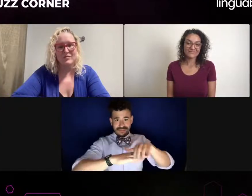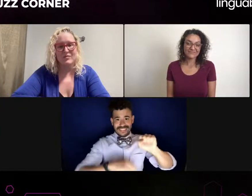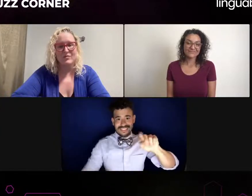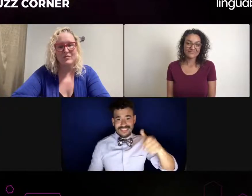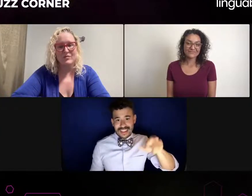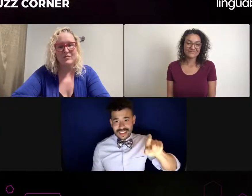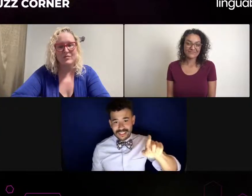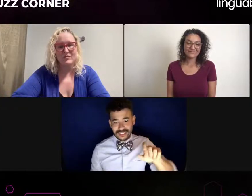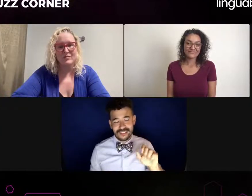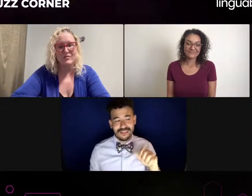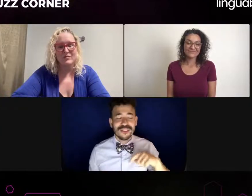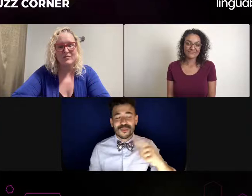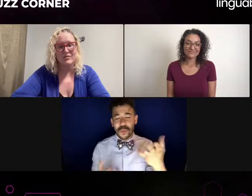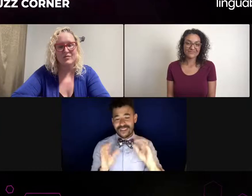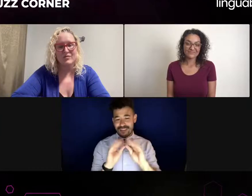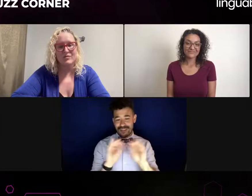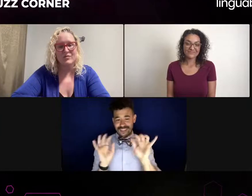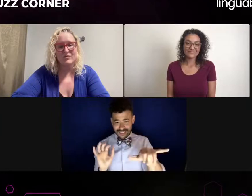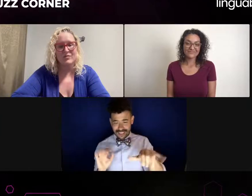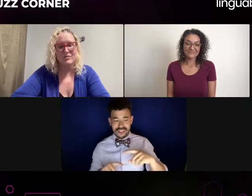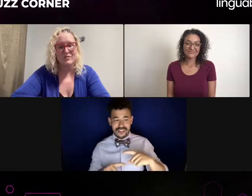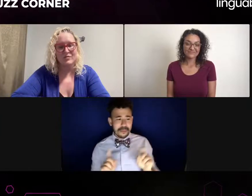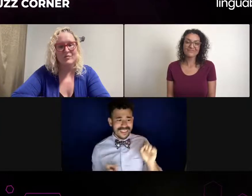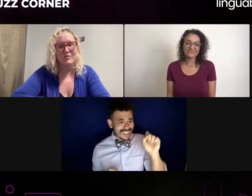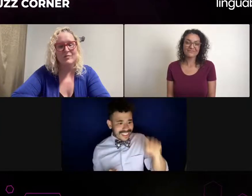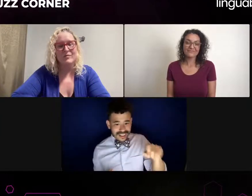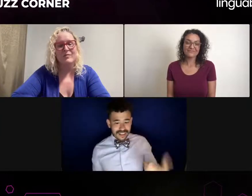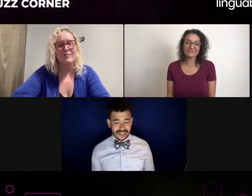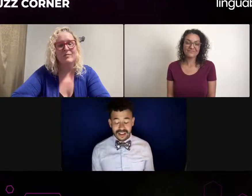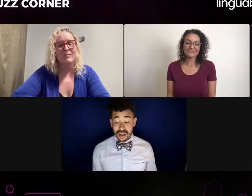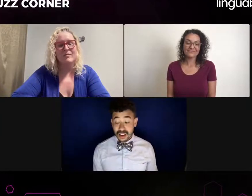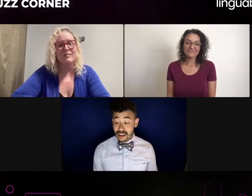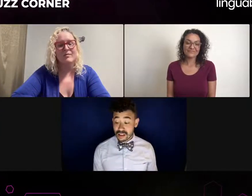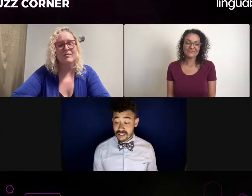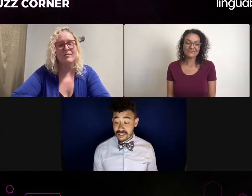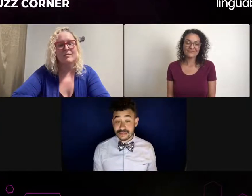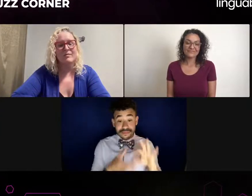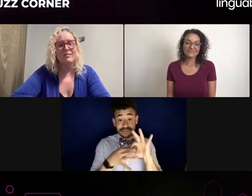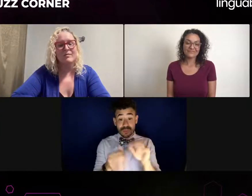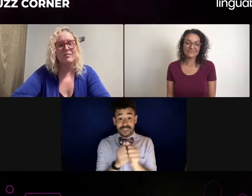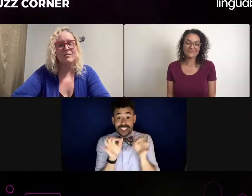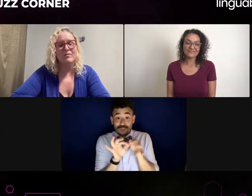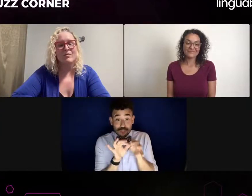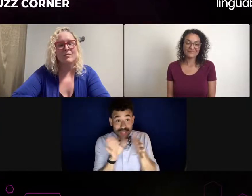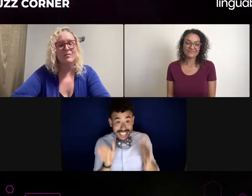And as I got older, I realized that desire to play other characters never went away.